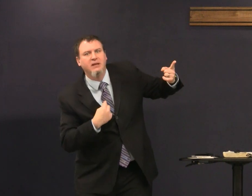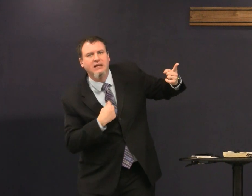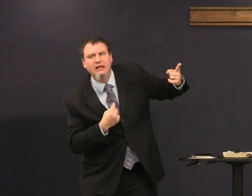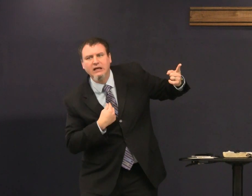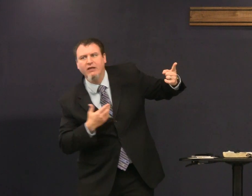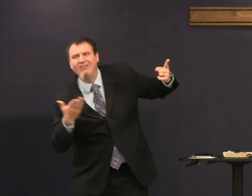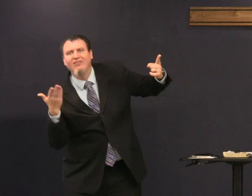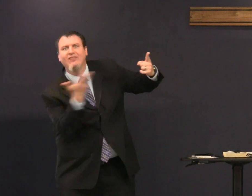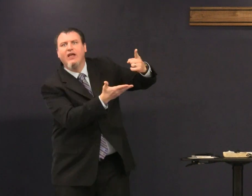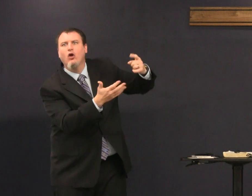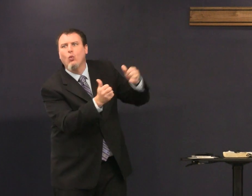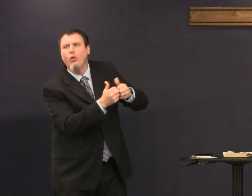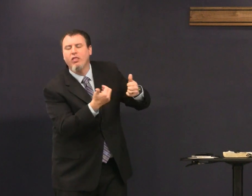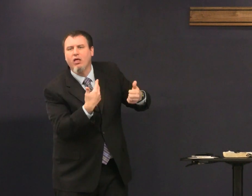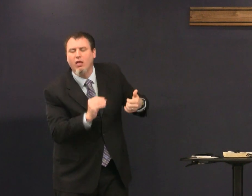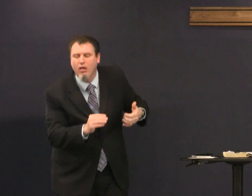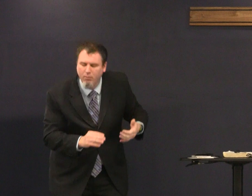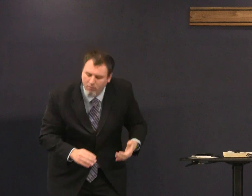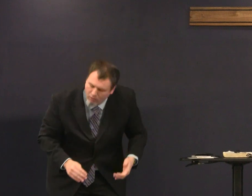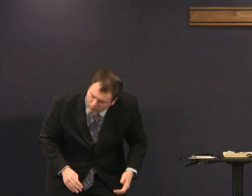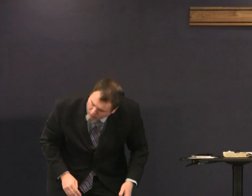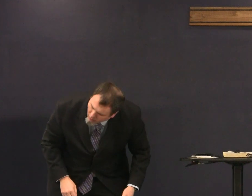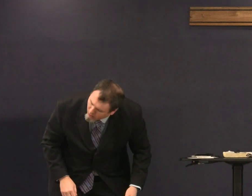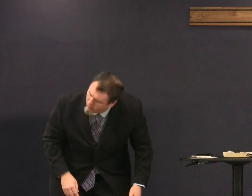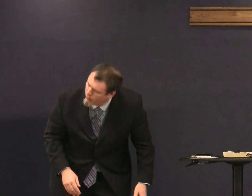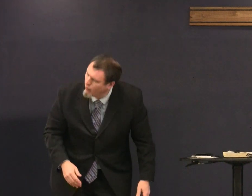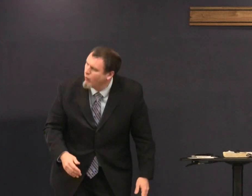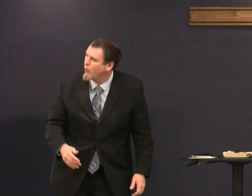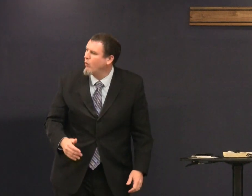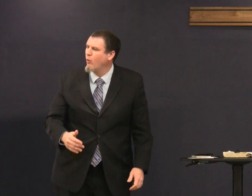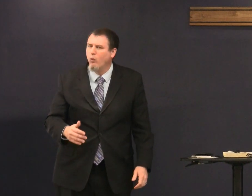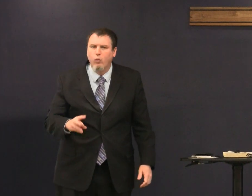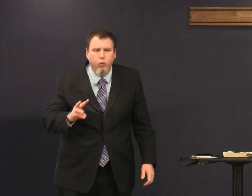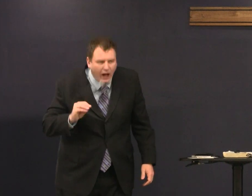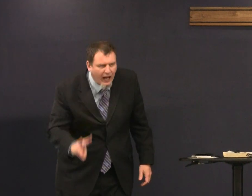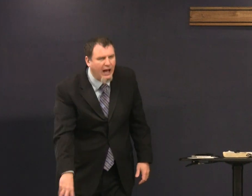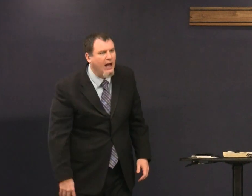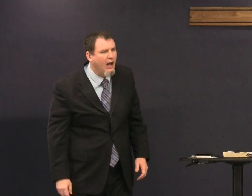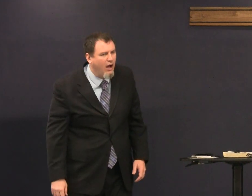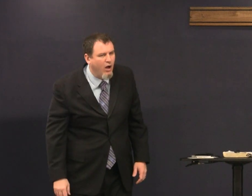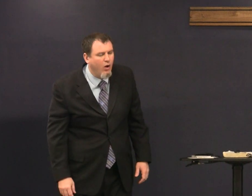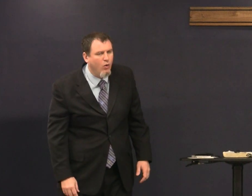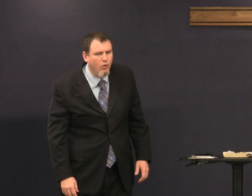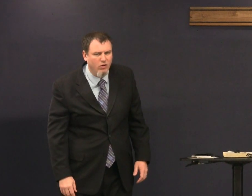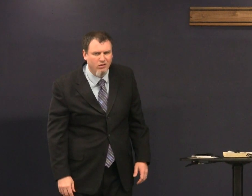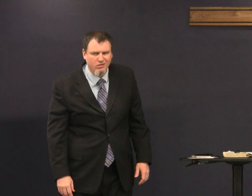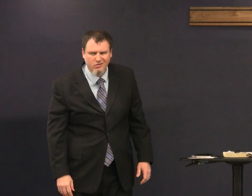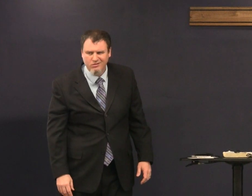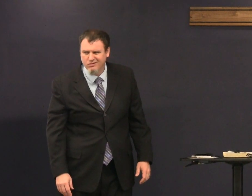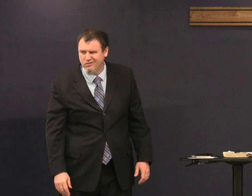God's God desires to have me with him wow